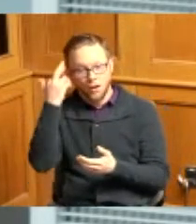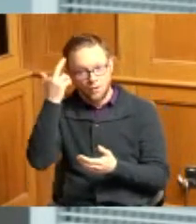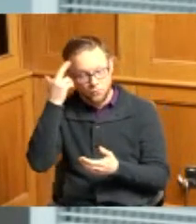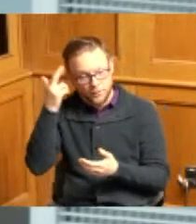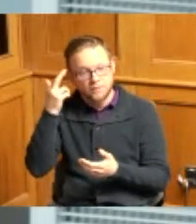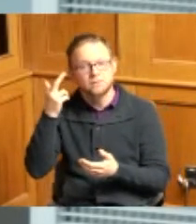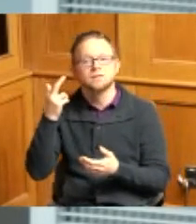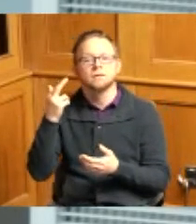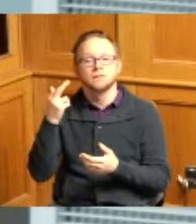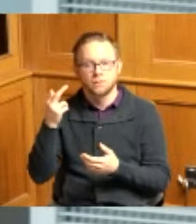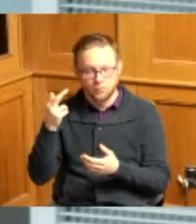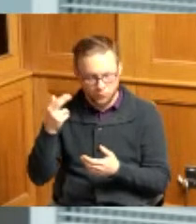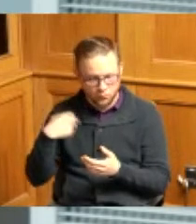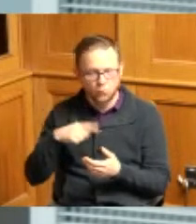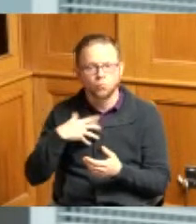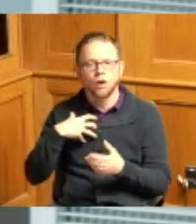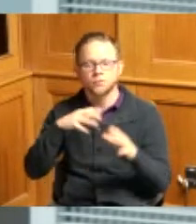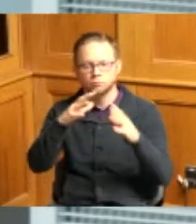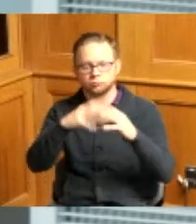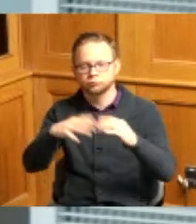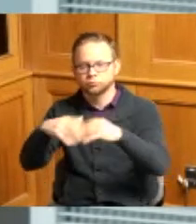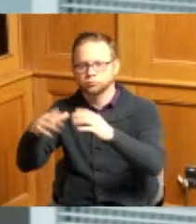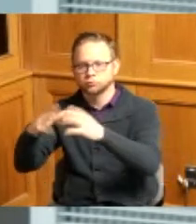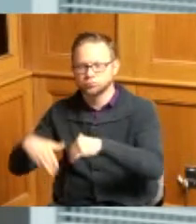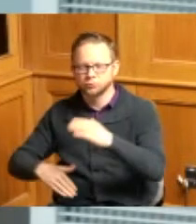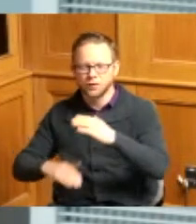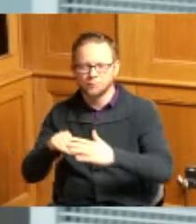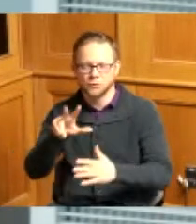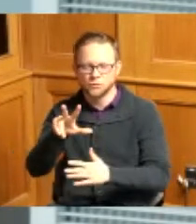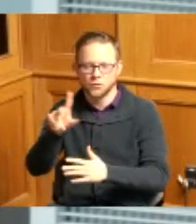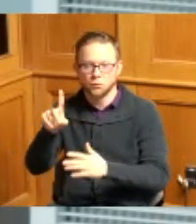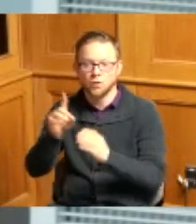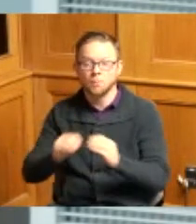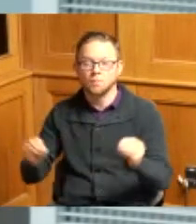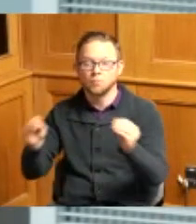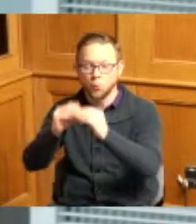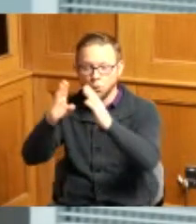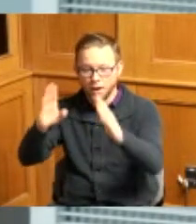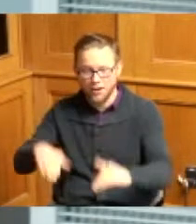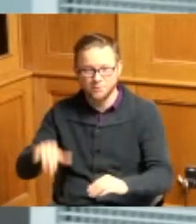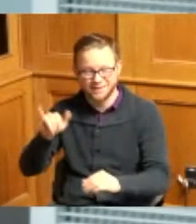and demolish up to 31 residential homes that are in a flood and sewer backup prone area